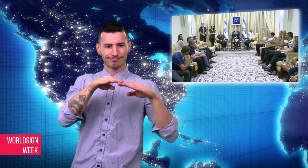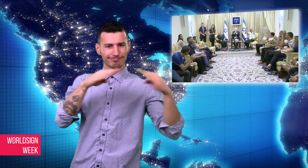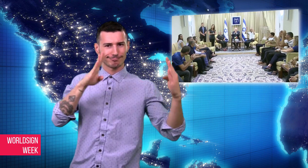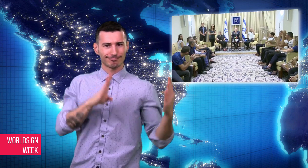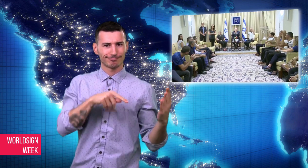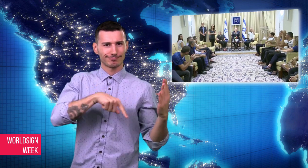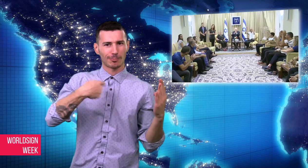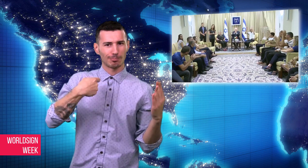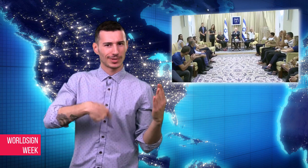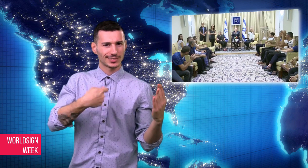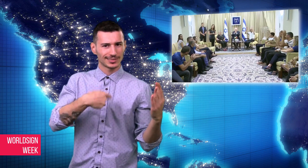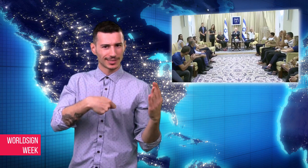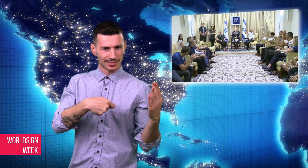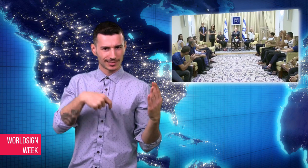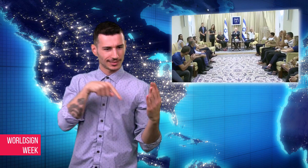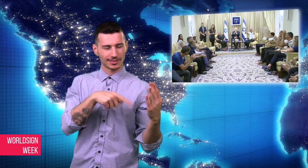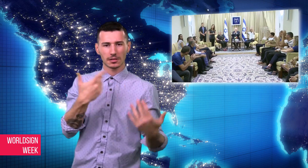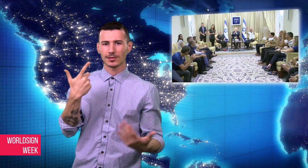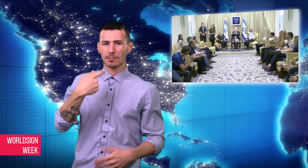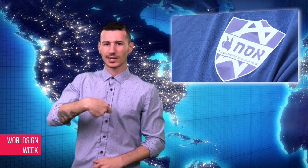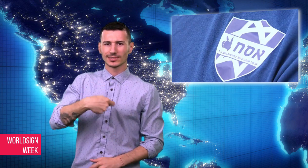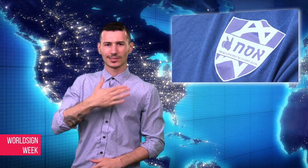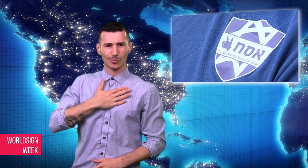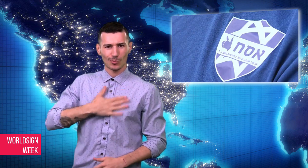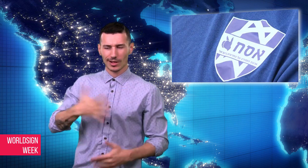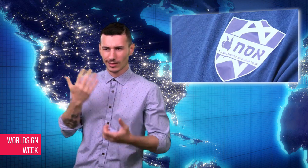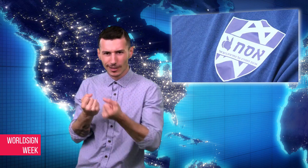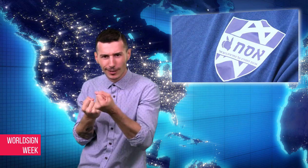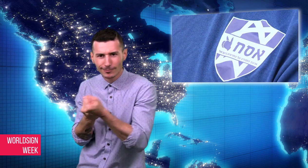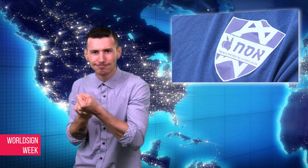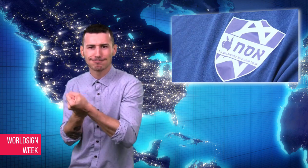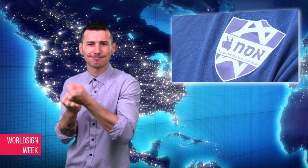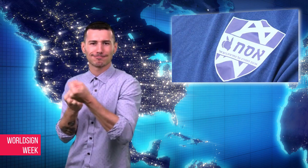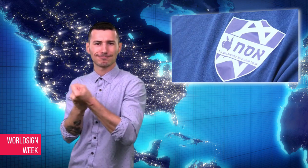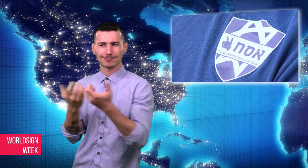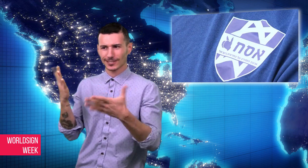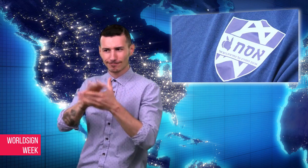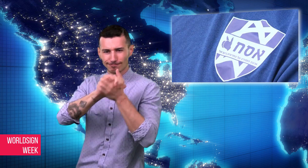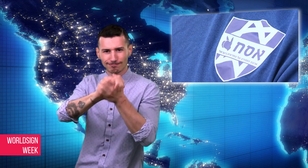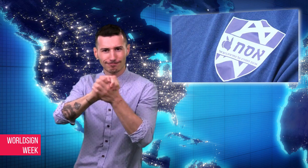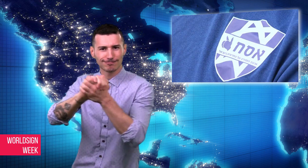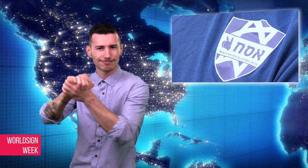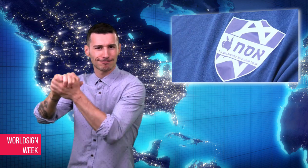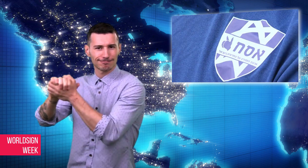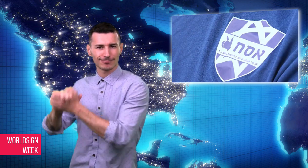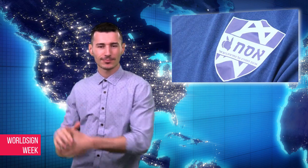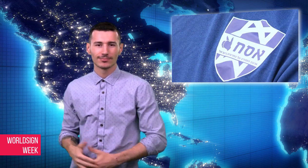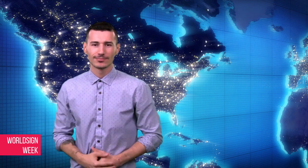support and extend wishes.